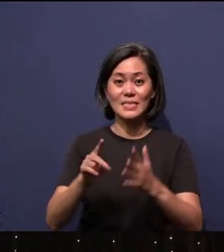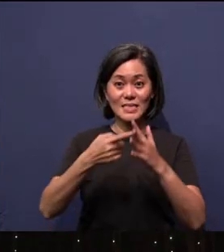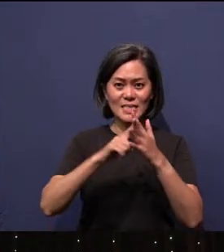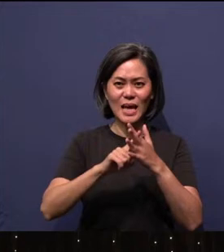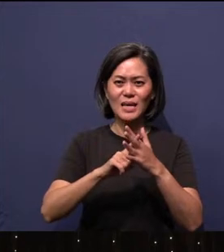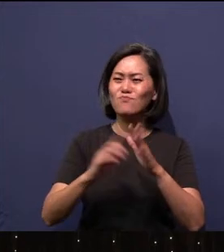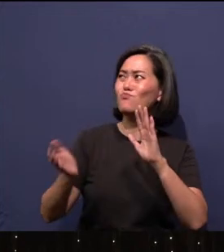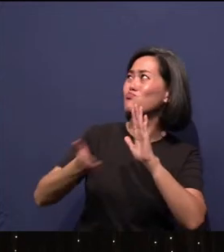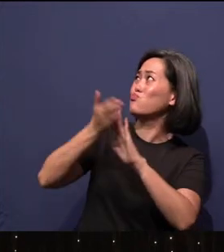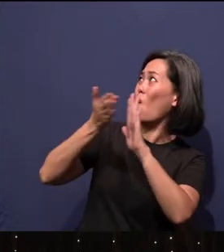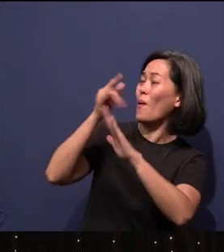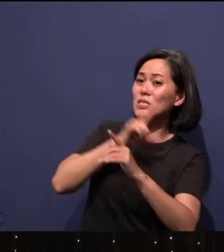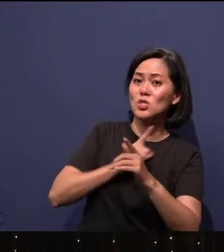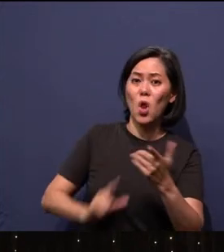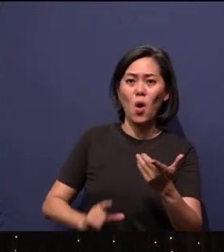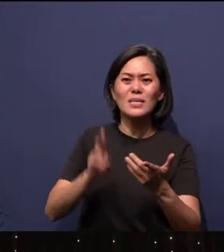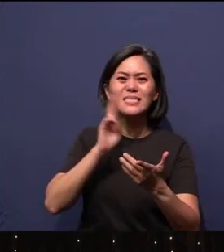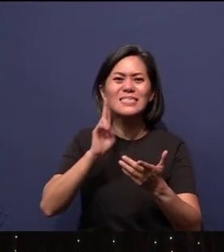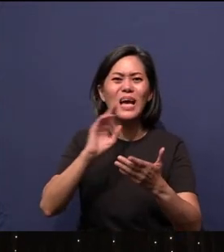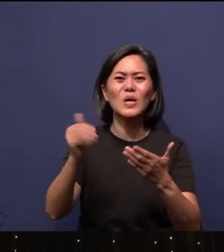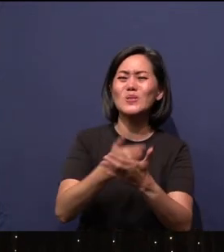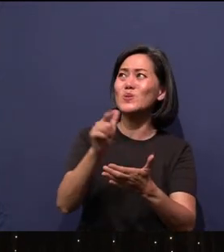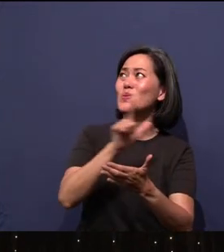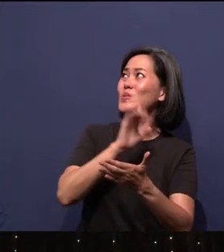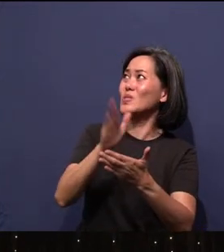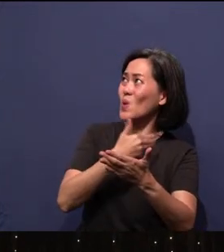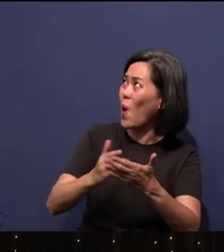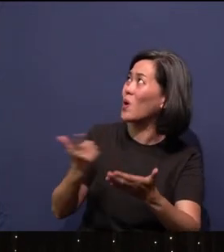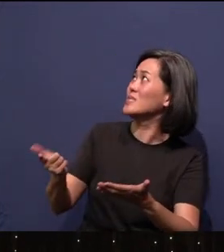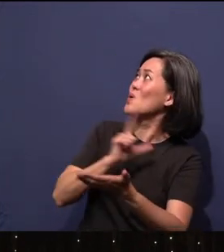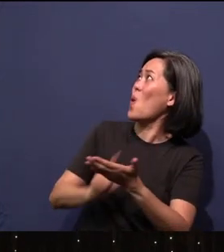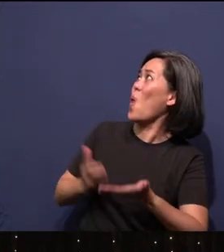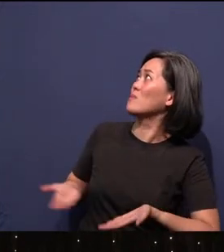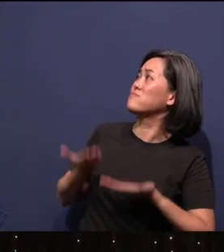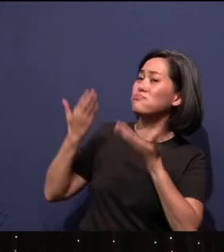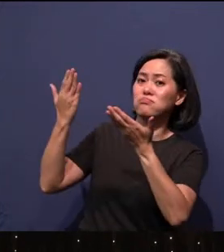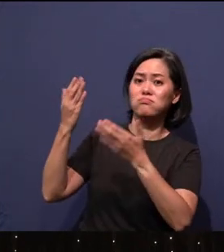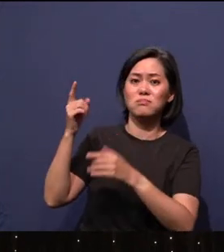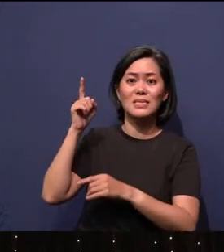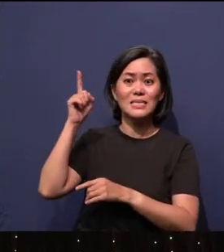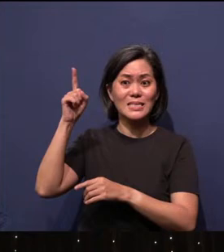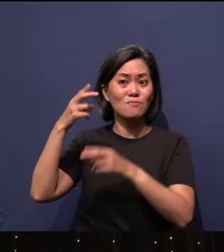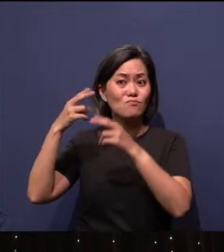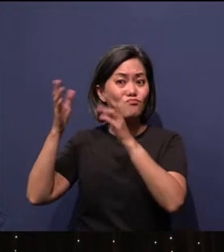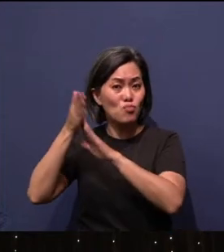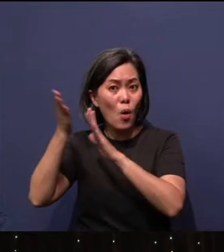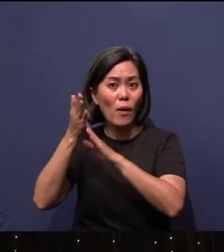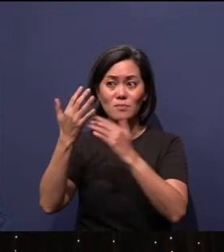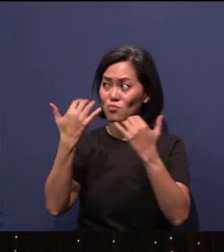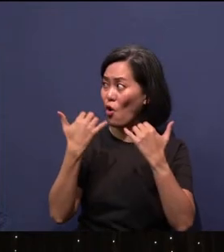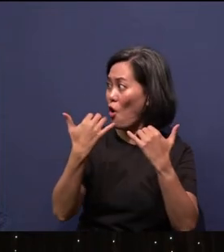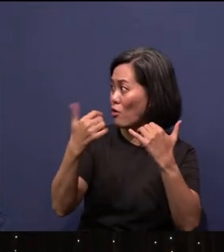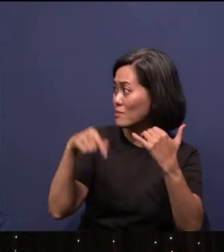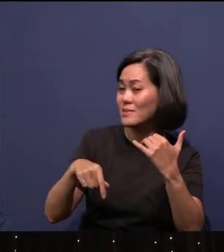Praise the Lord! Sing a new song to the Lord. And His praise in the congregation of the godly ones.